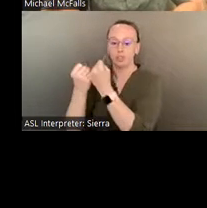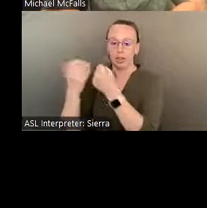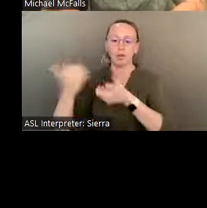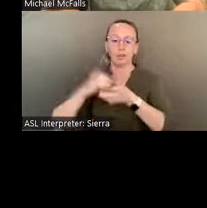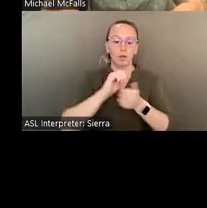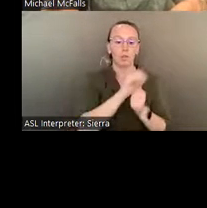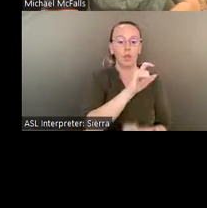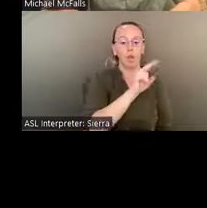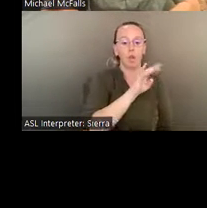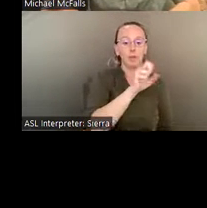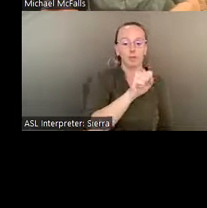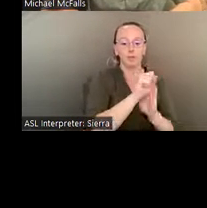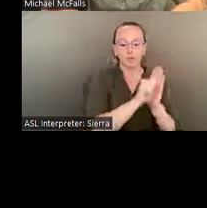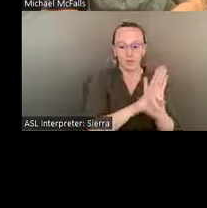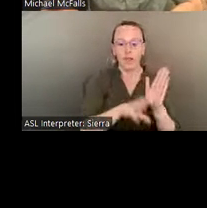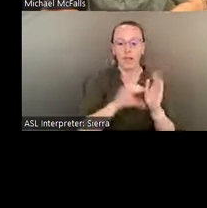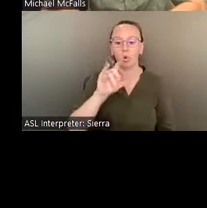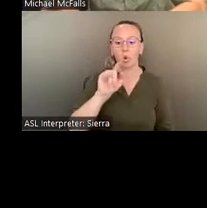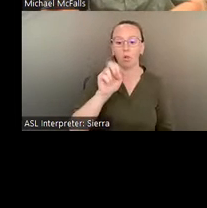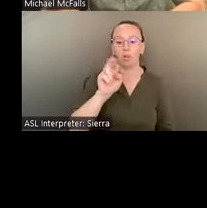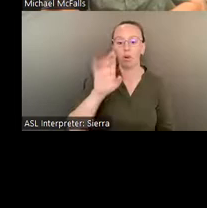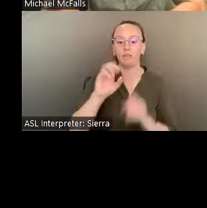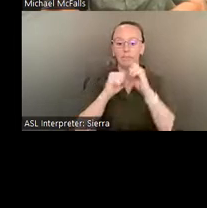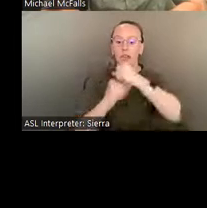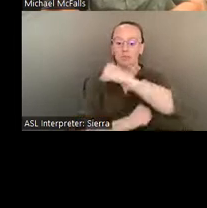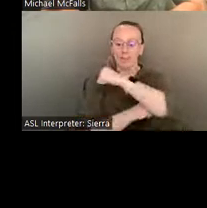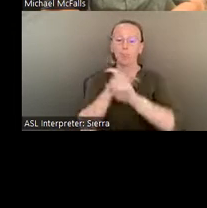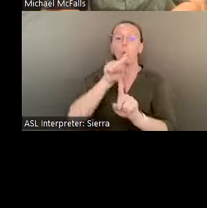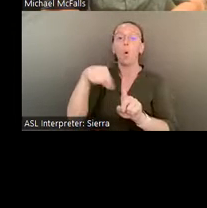Kohler is one of the only major foundations in the country that is committed to the preservation